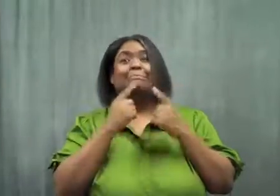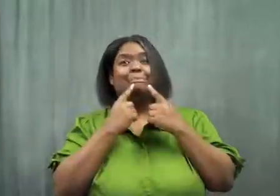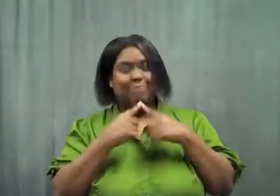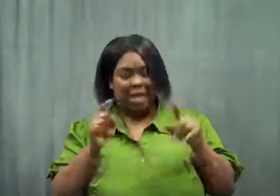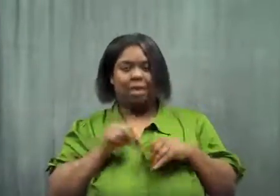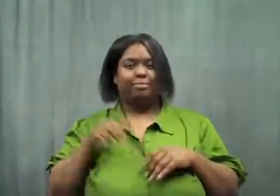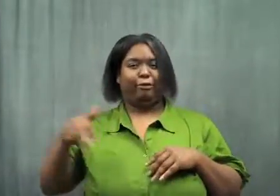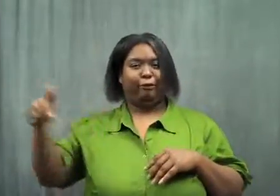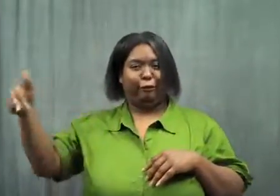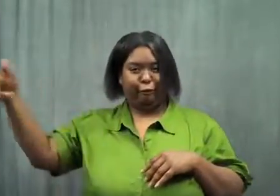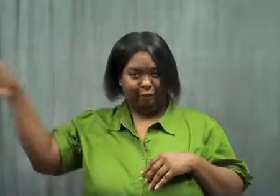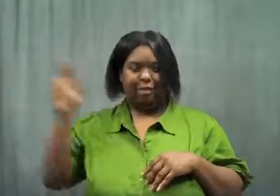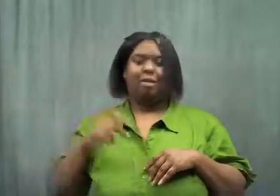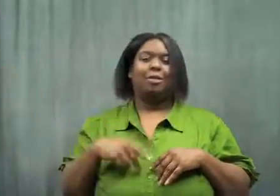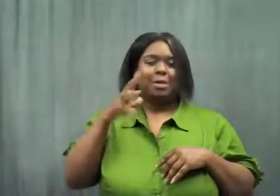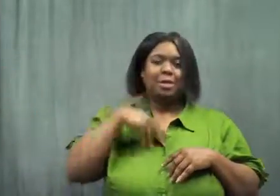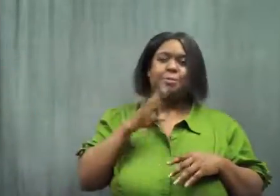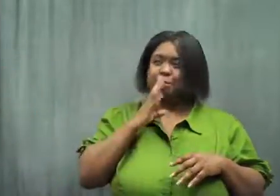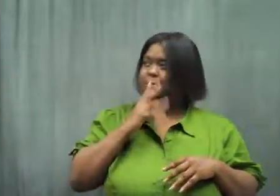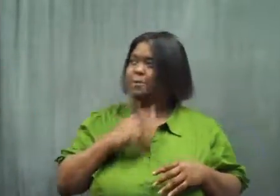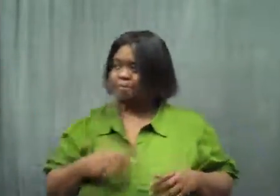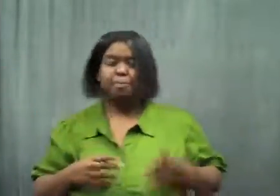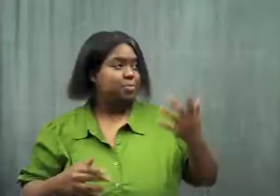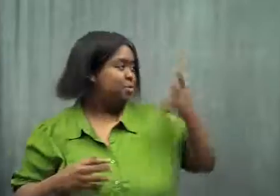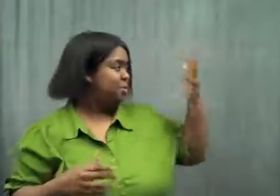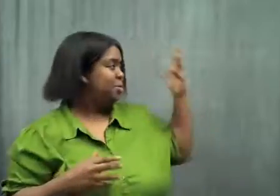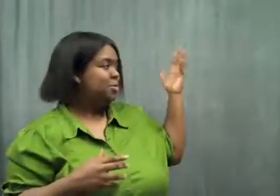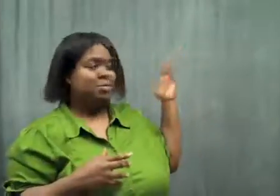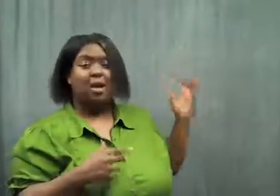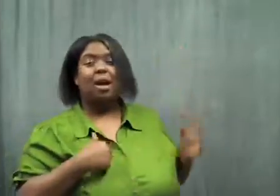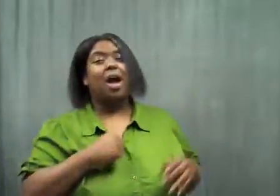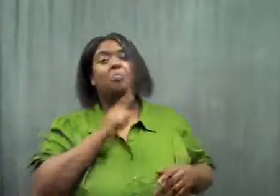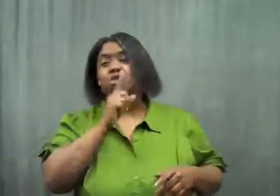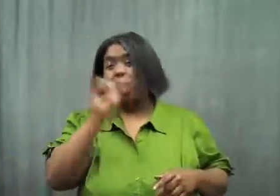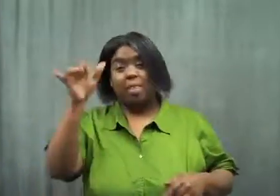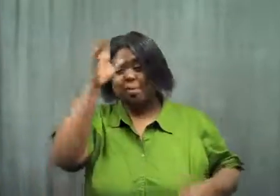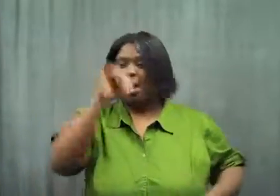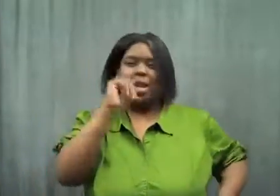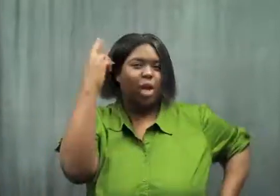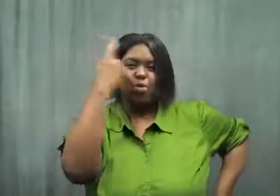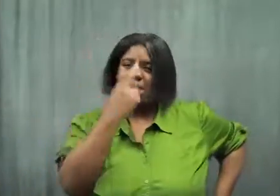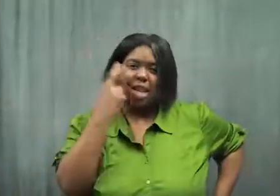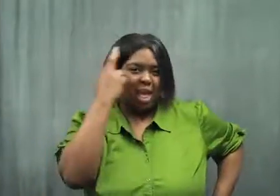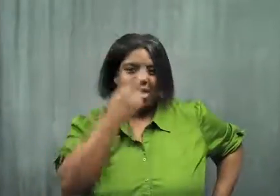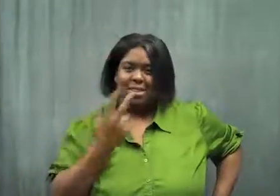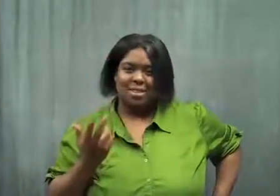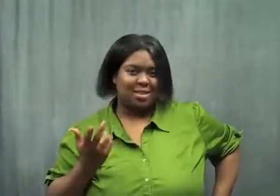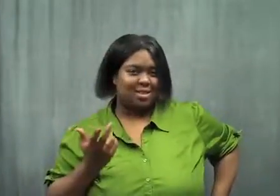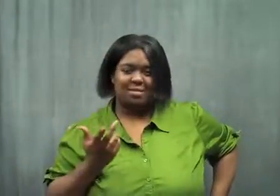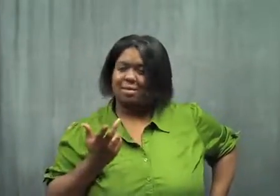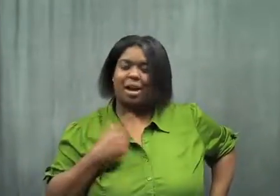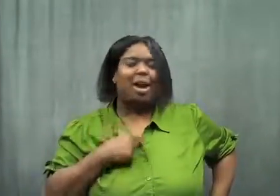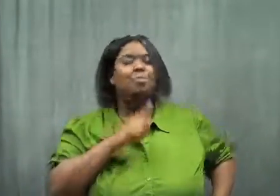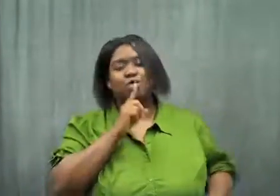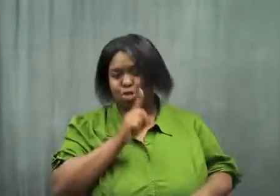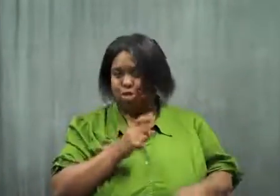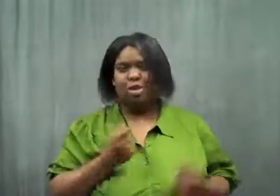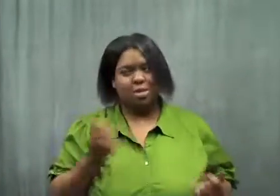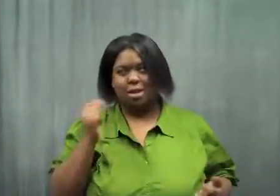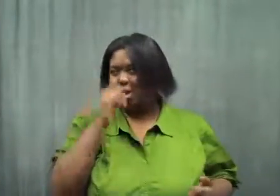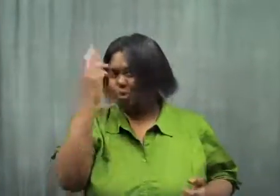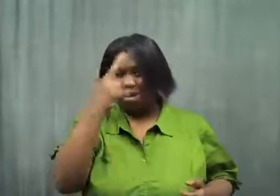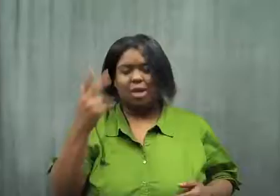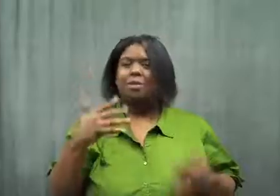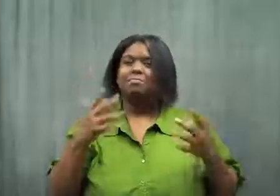Finally he moved away, and kept talking. I'm sure he didn't realize anything.